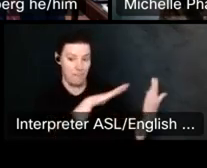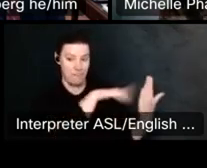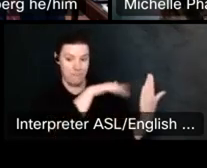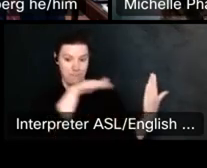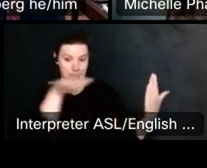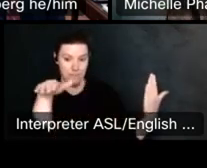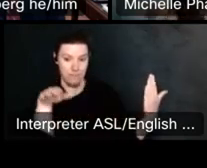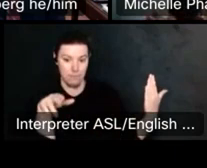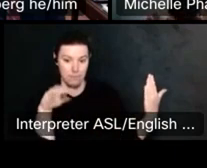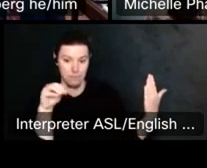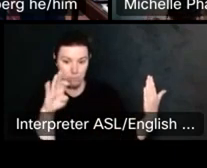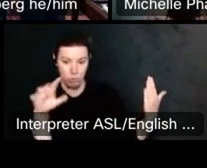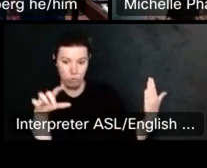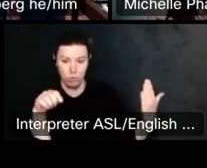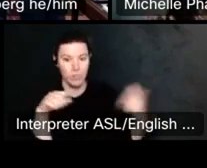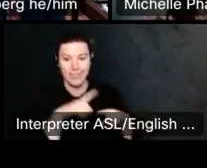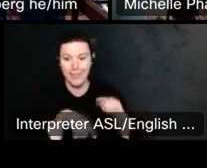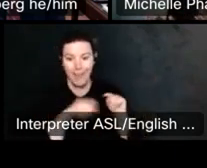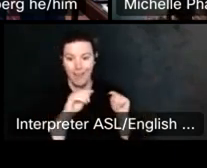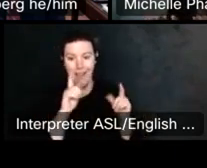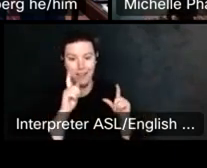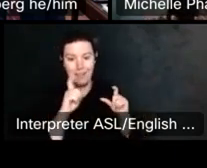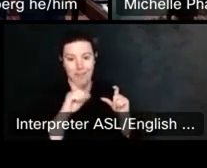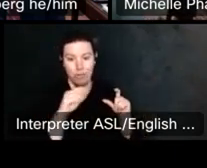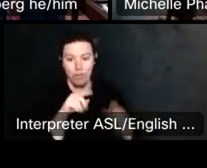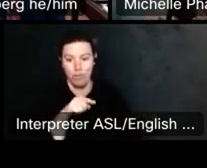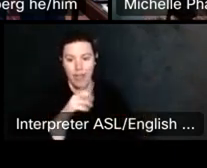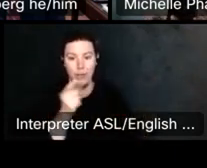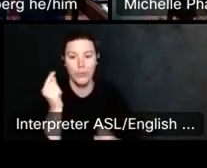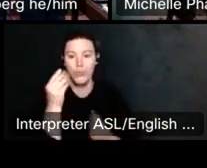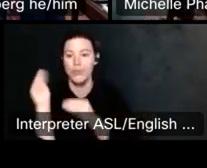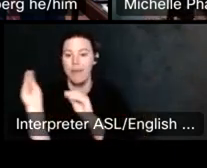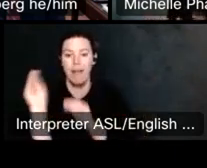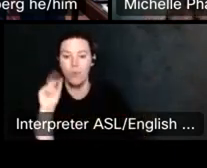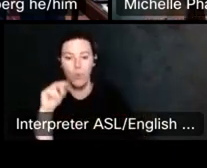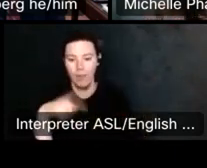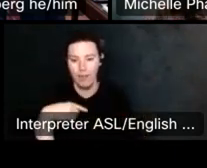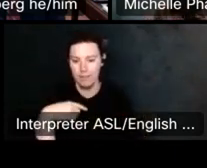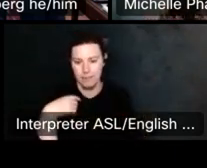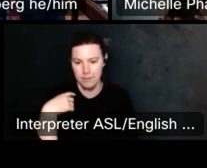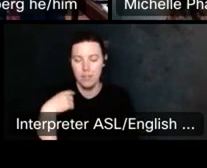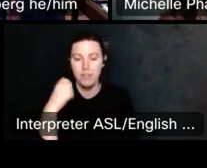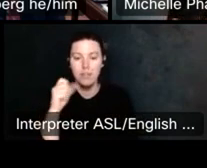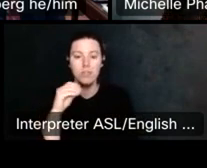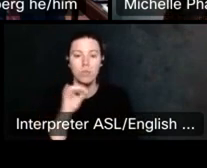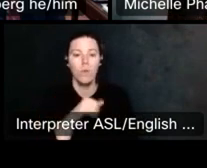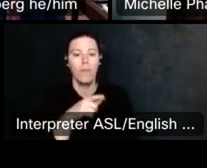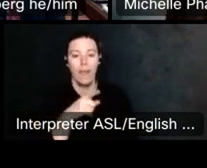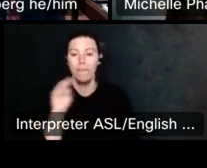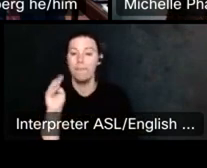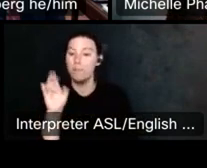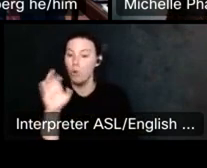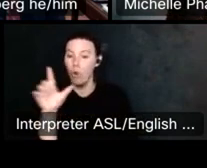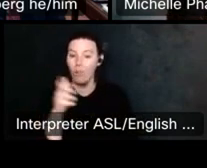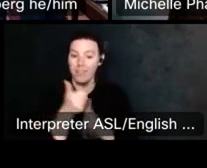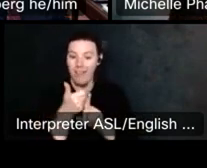You can't just take pictures of that and do what you want with it. So, the mural part is separate and you would need to get permission.